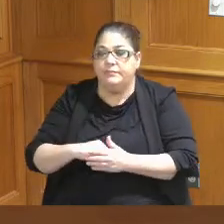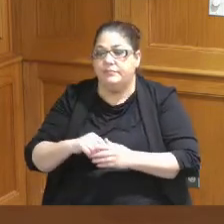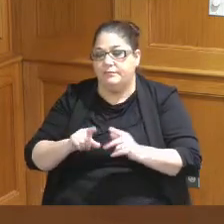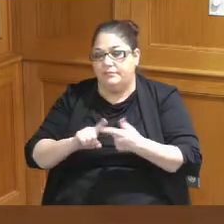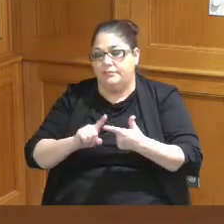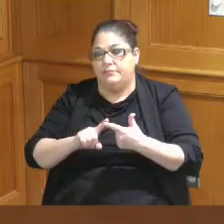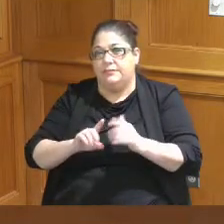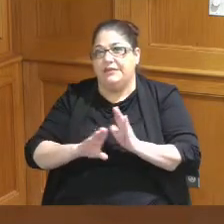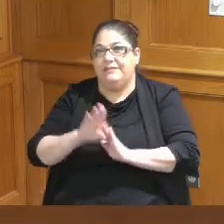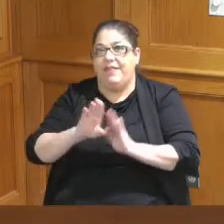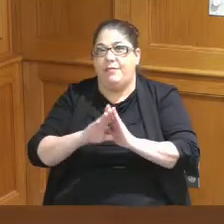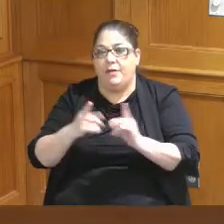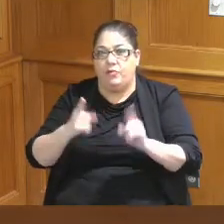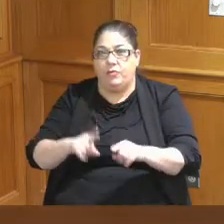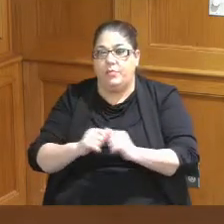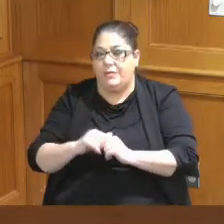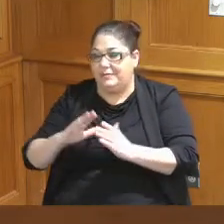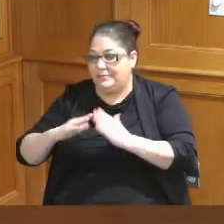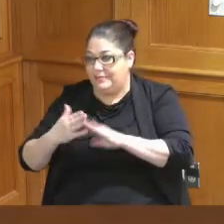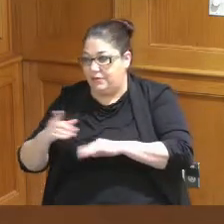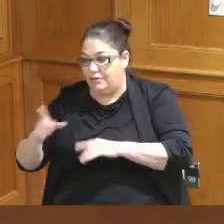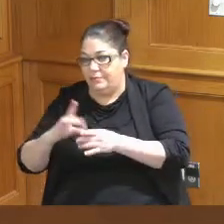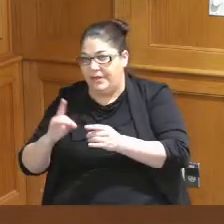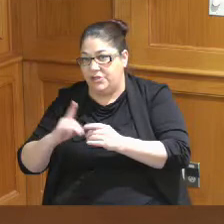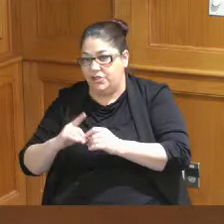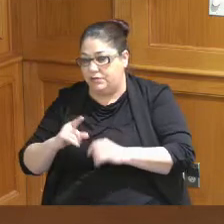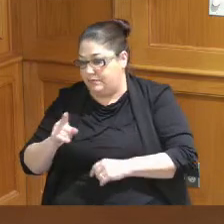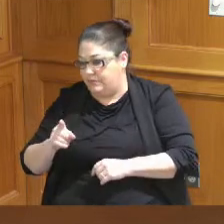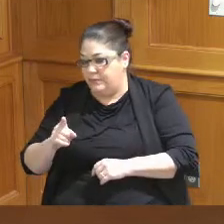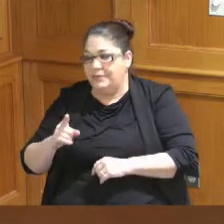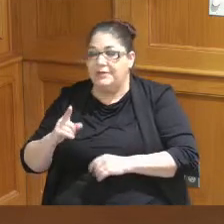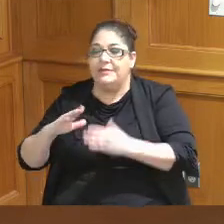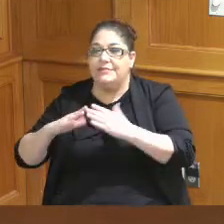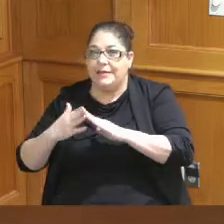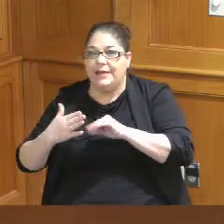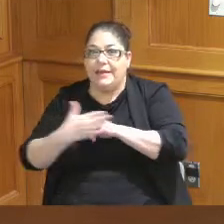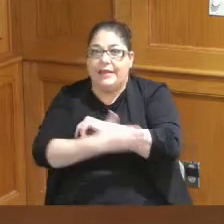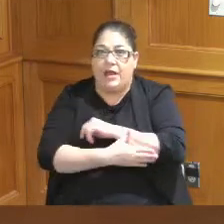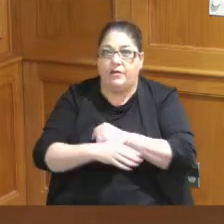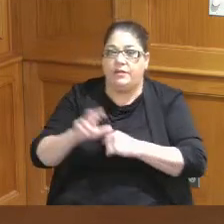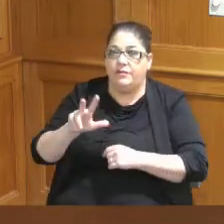between the city as you mentioned Commissioner between the city the county and through 3CDC